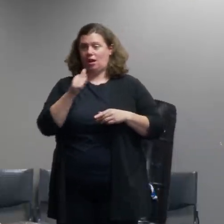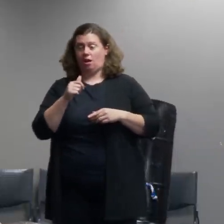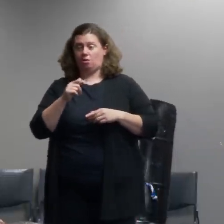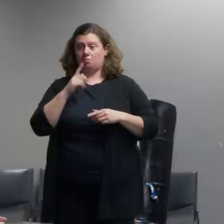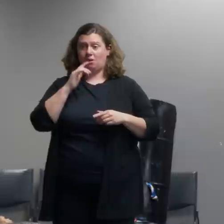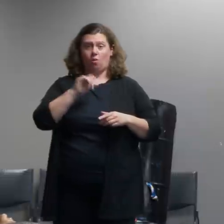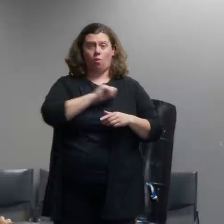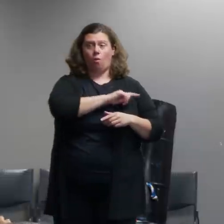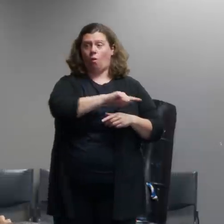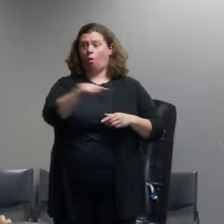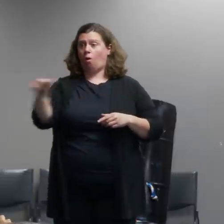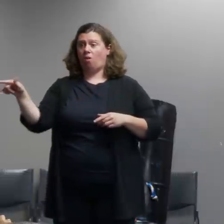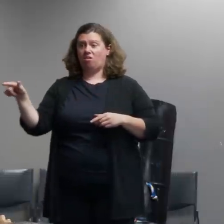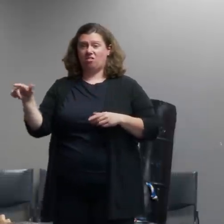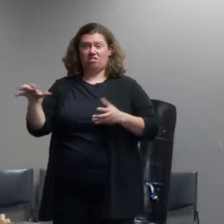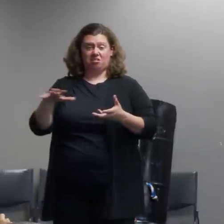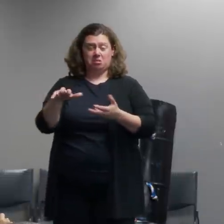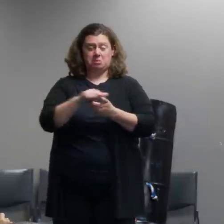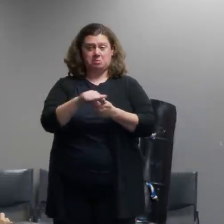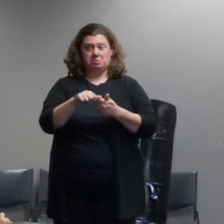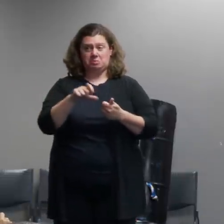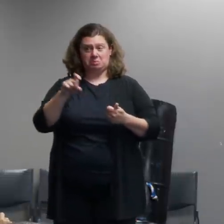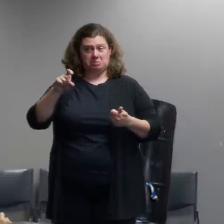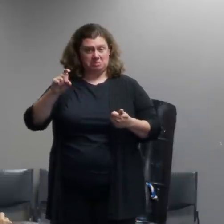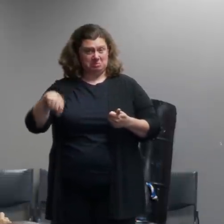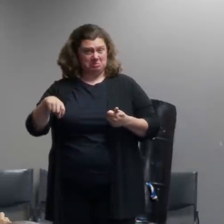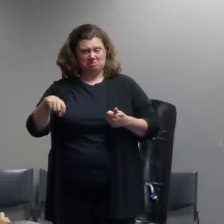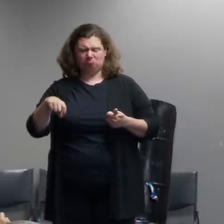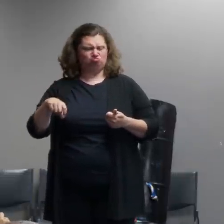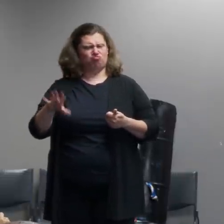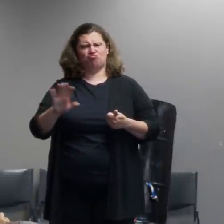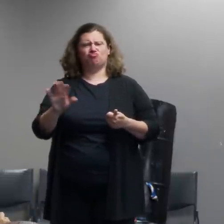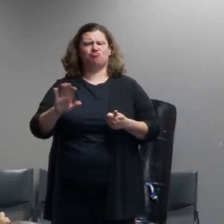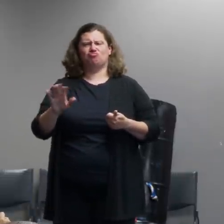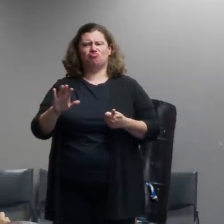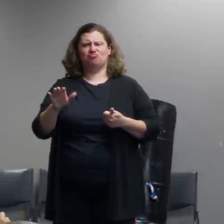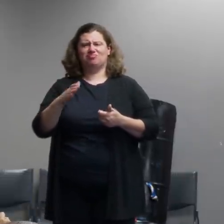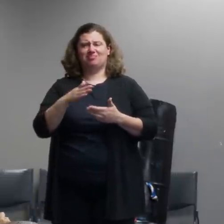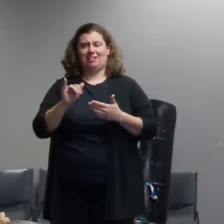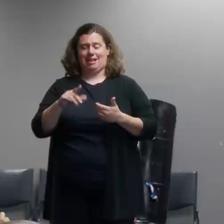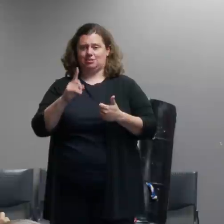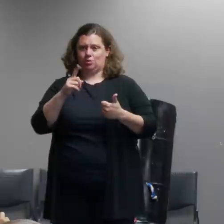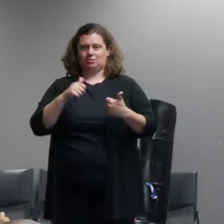criminal activity and that you've just hit on one of the most challenging things about dealing with these